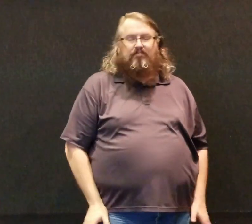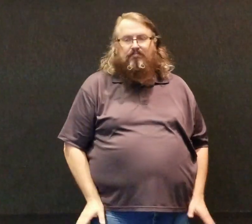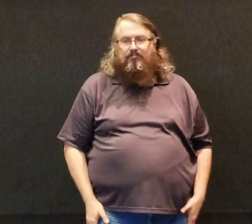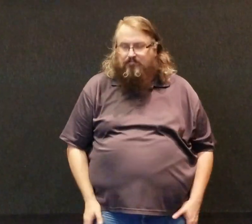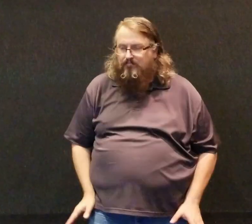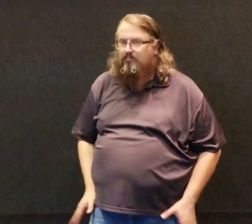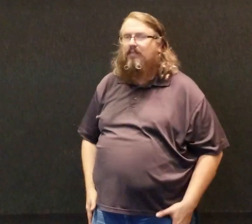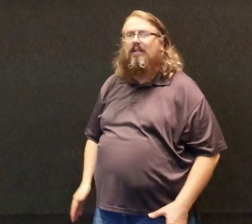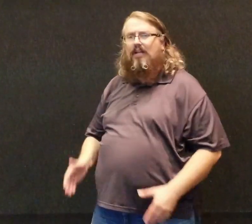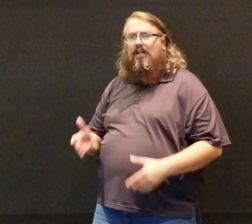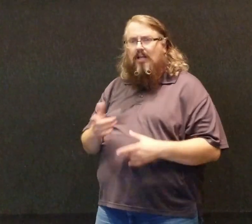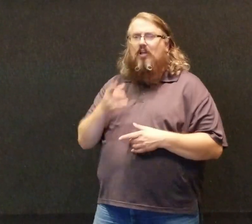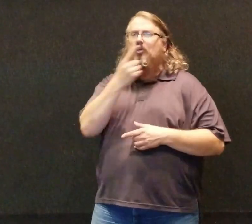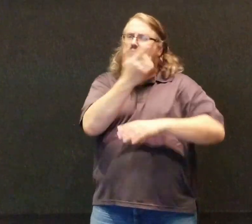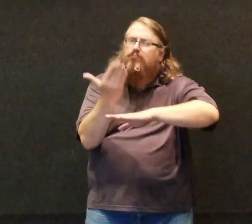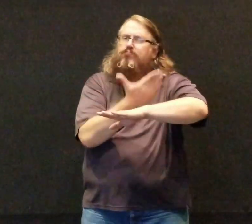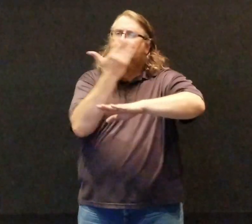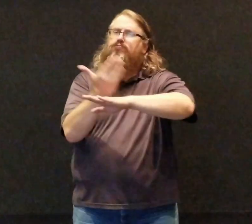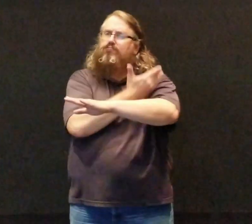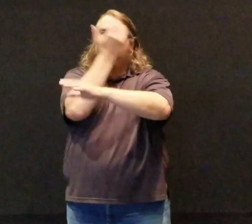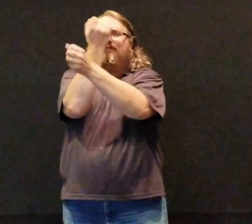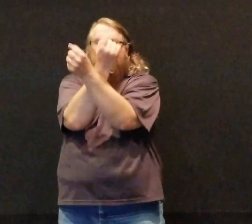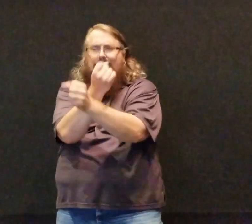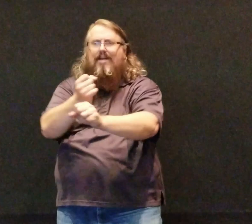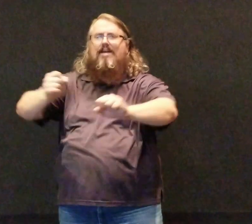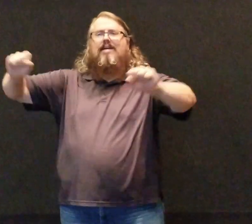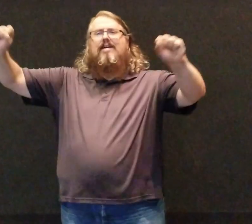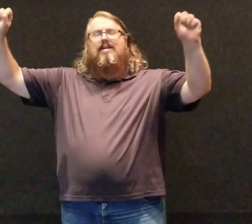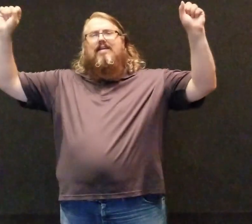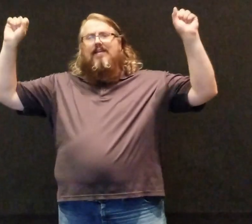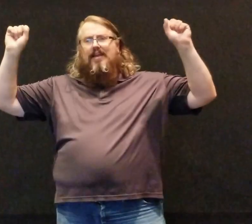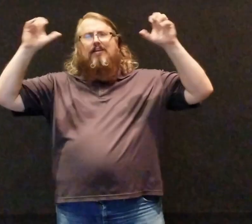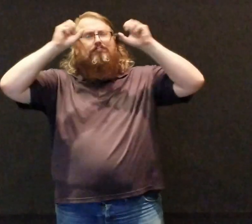You rebuild and You redeem,